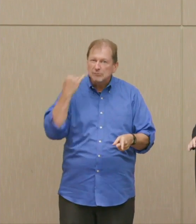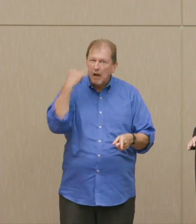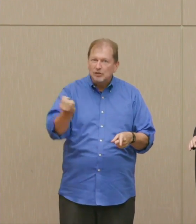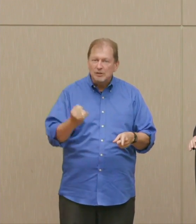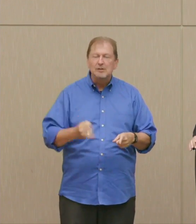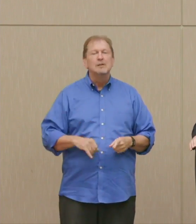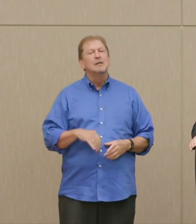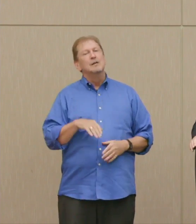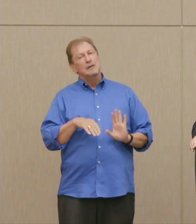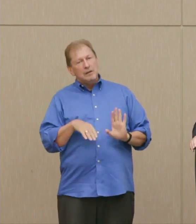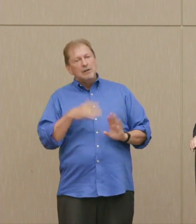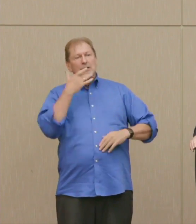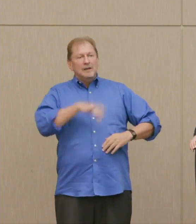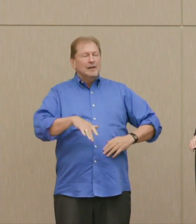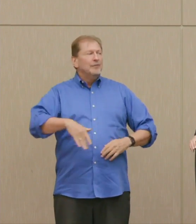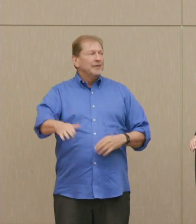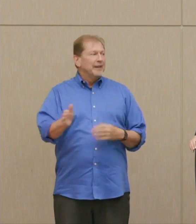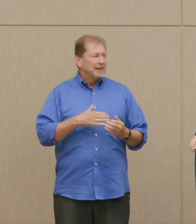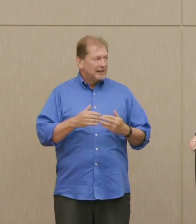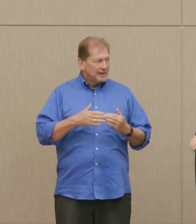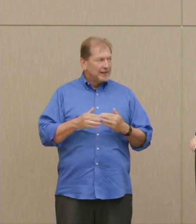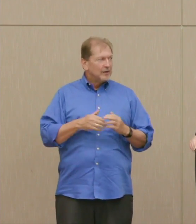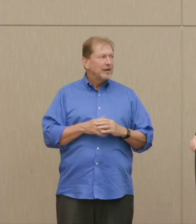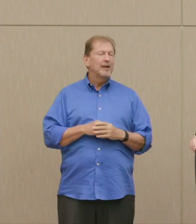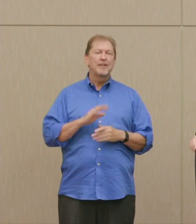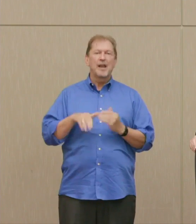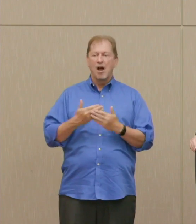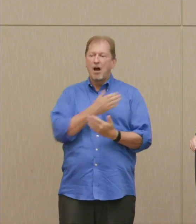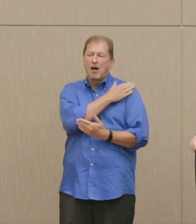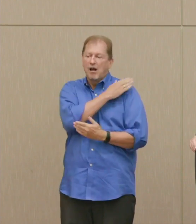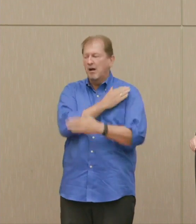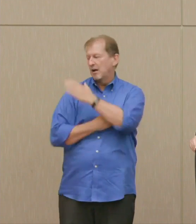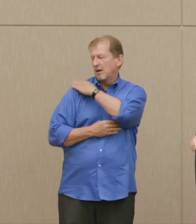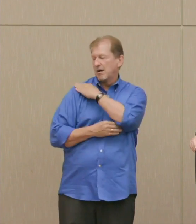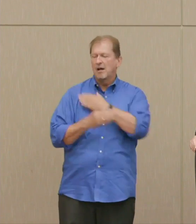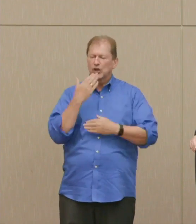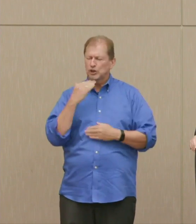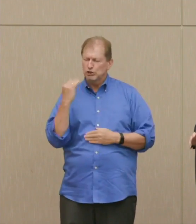At the end of which, they were all congratulating each other, brought out a bottle of Chianti